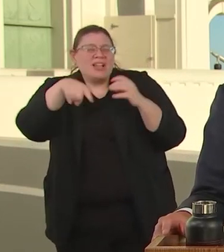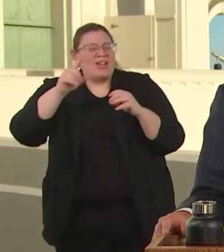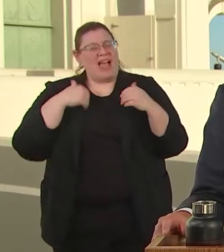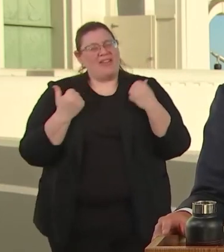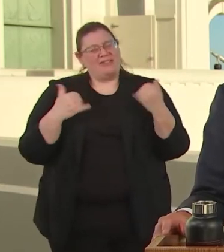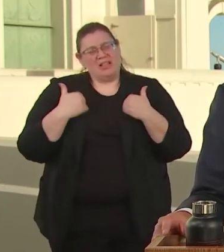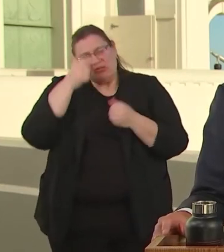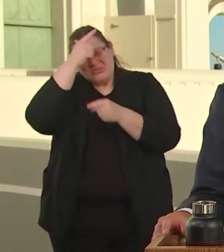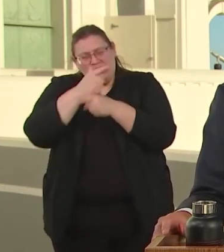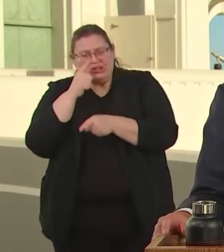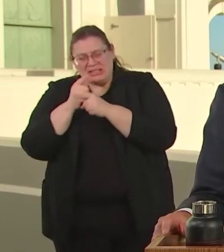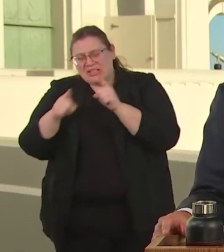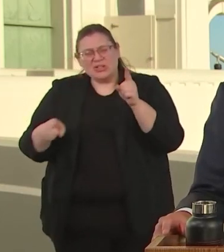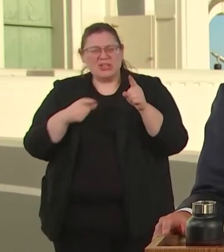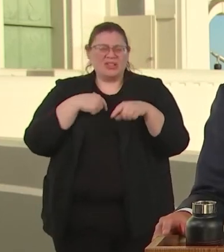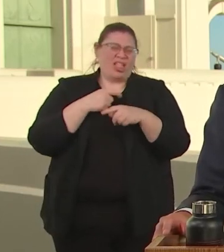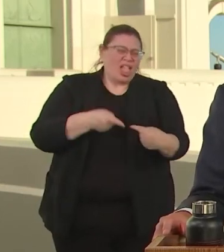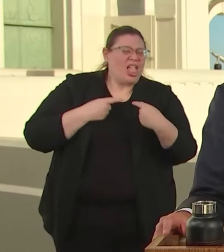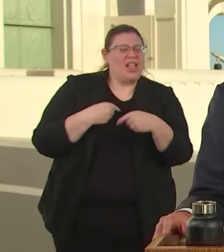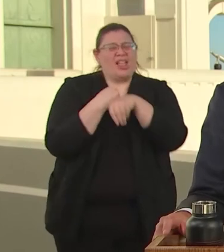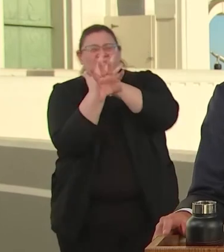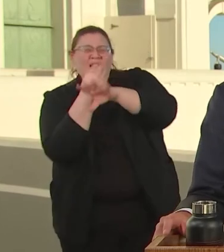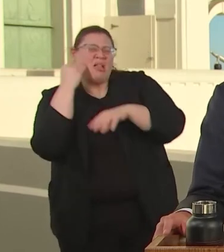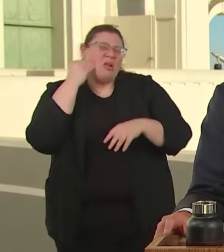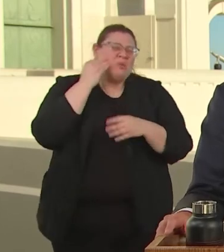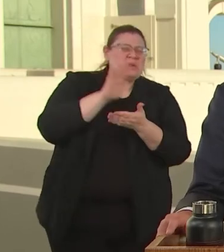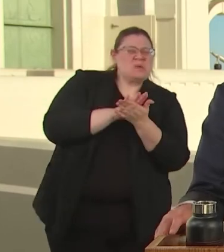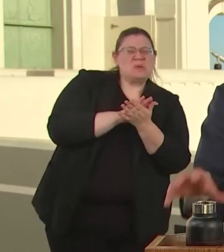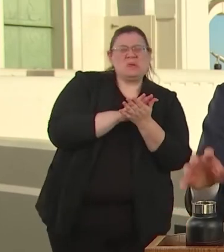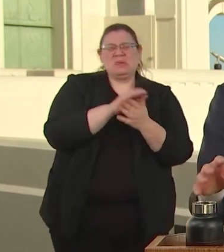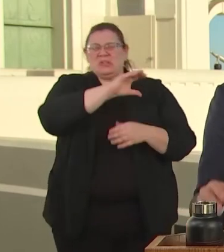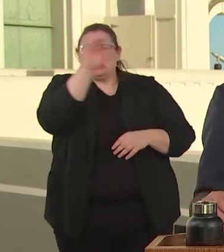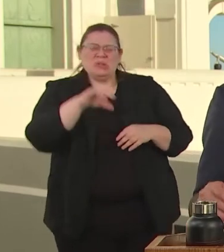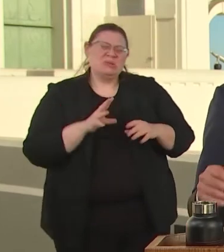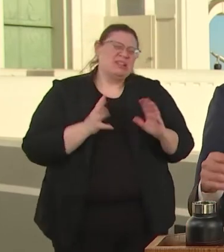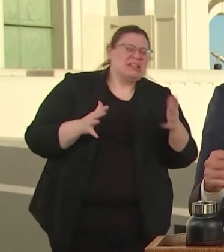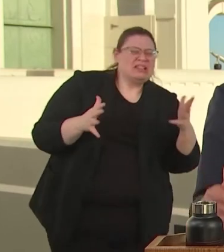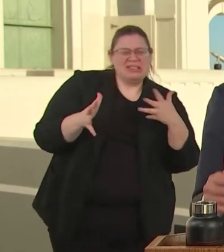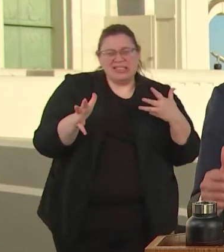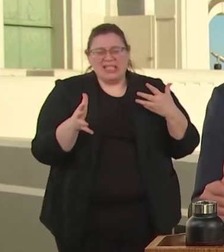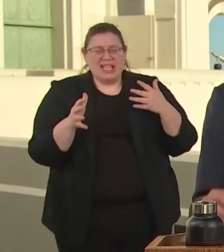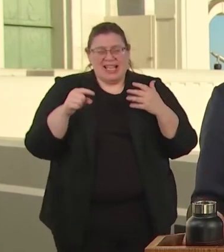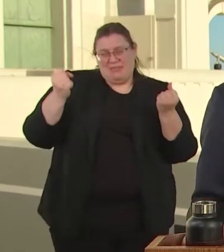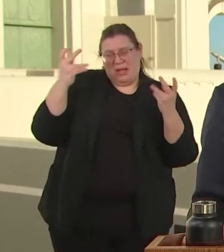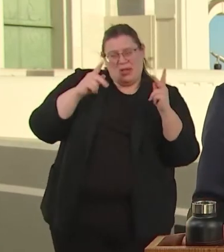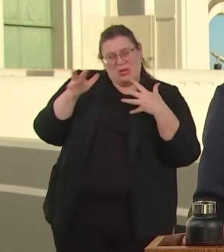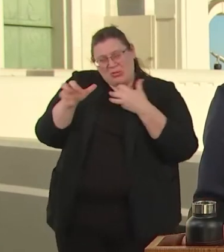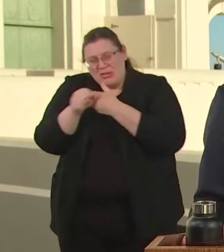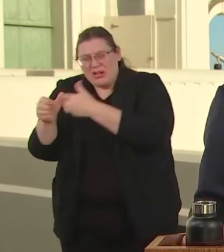AND JUSTICE HOME PROGRAMS ARE BEGIN TO GO RECOGNIZE THAT A LOT SHOULD BE PAID LABOR.